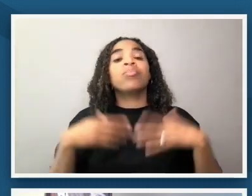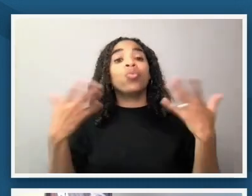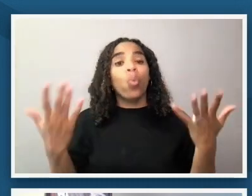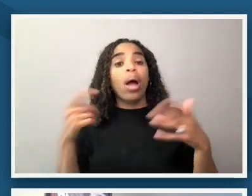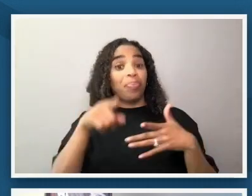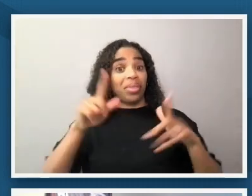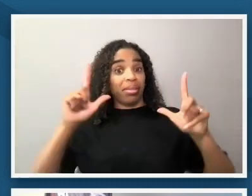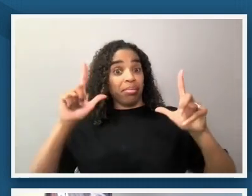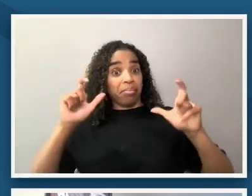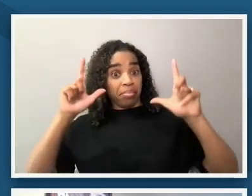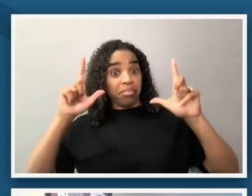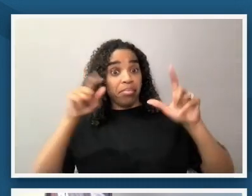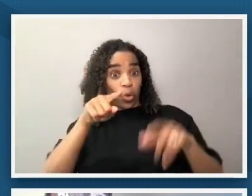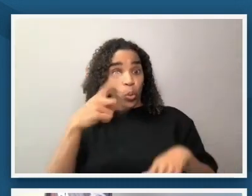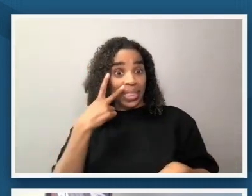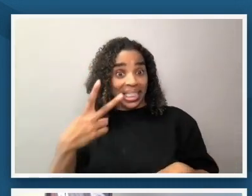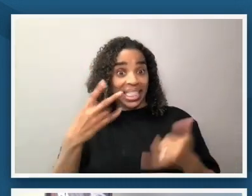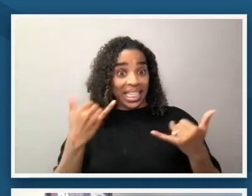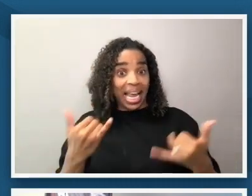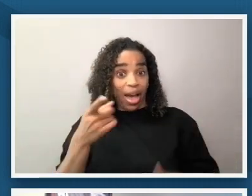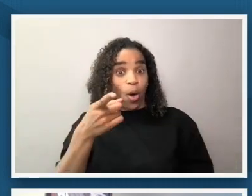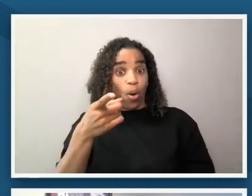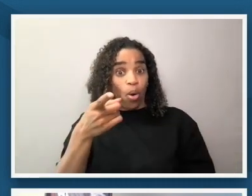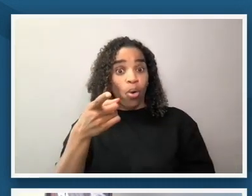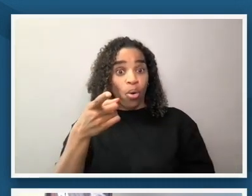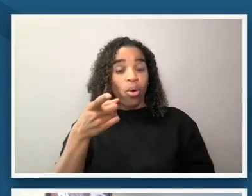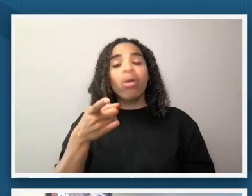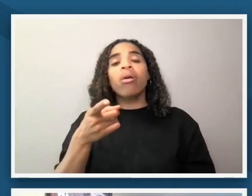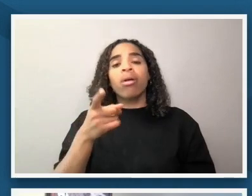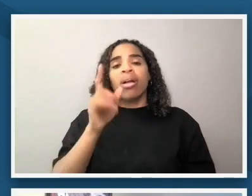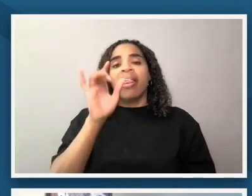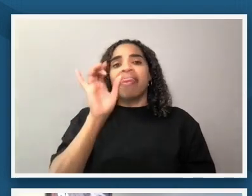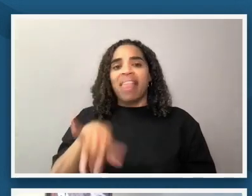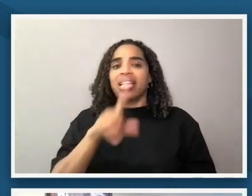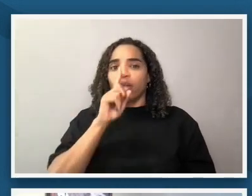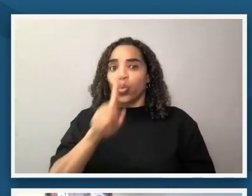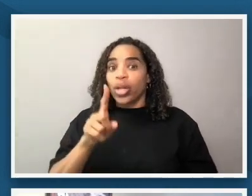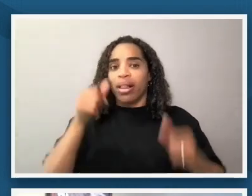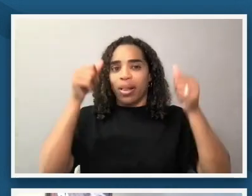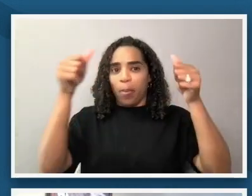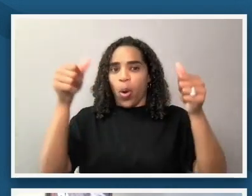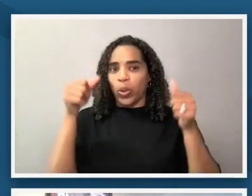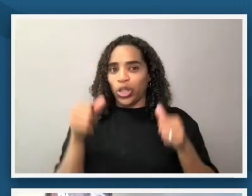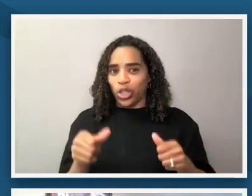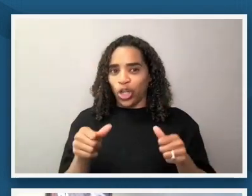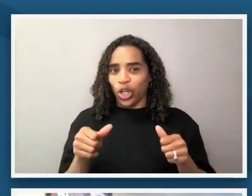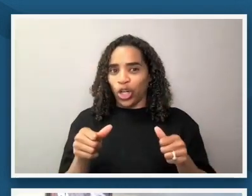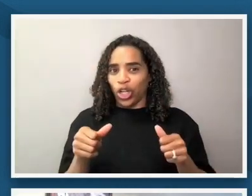you see um is actually a poster this is where it